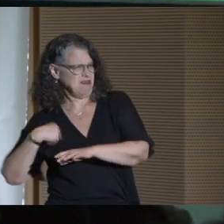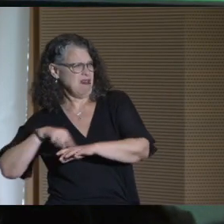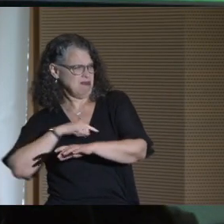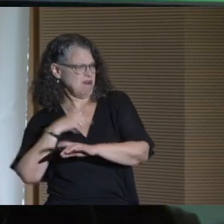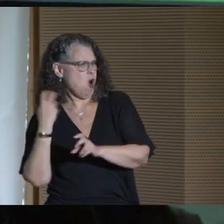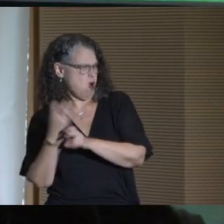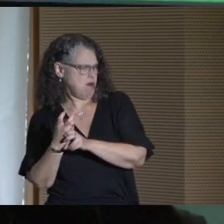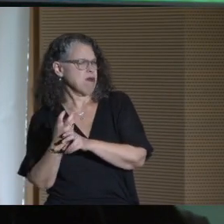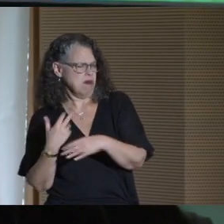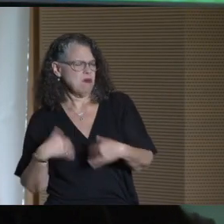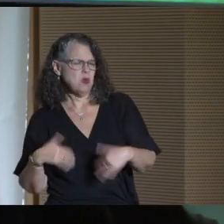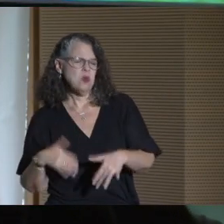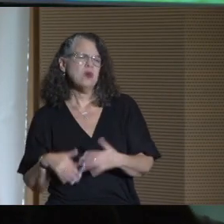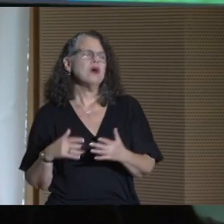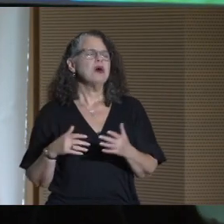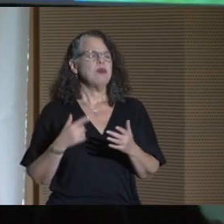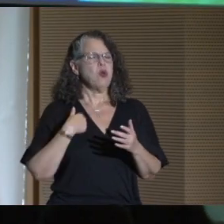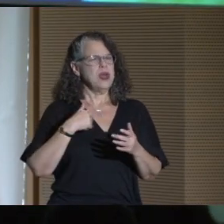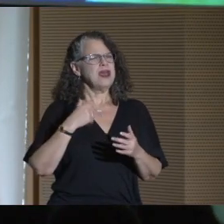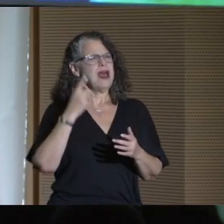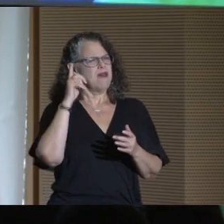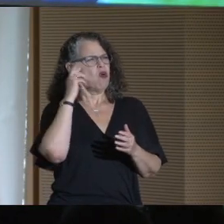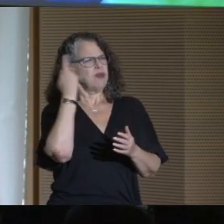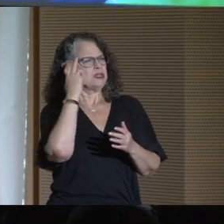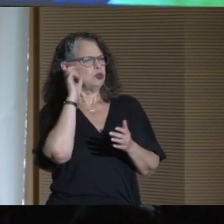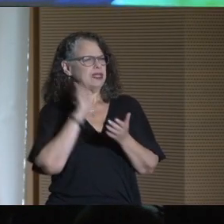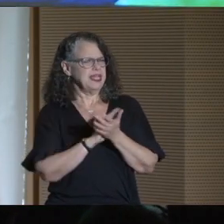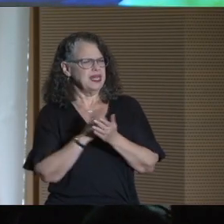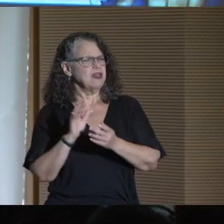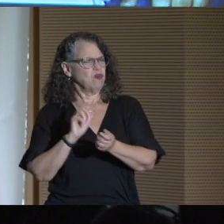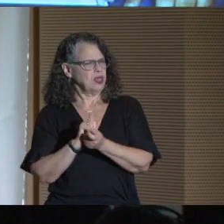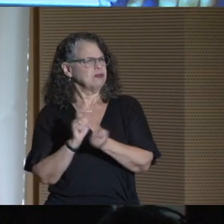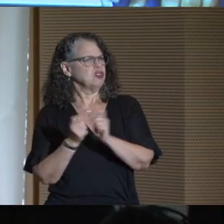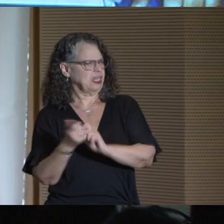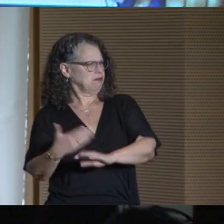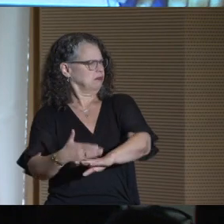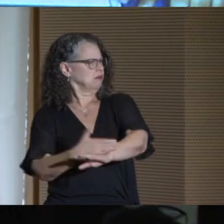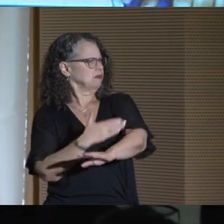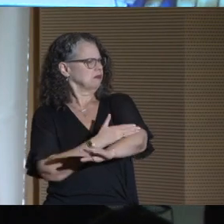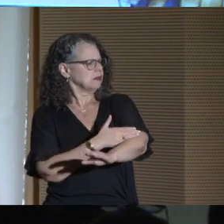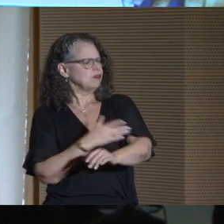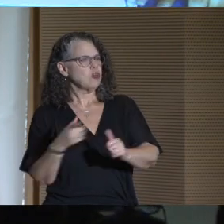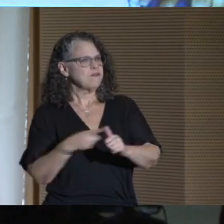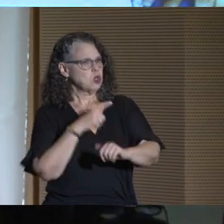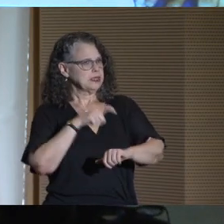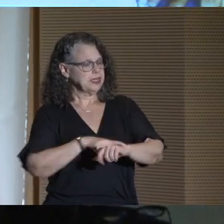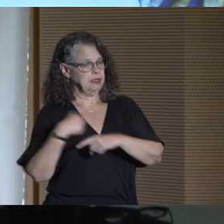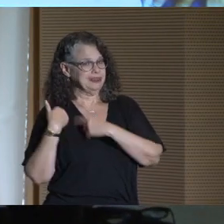But we have a reason to believe that we have turned a corner. For the first time in three years,